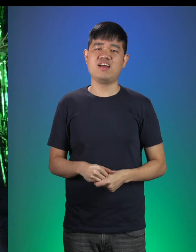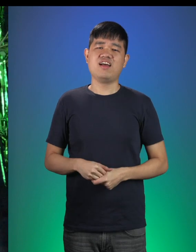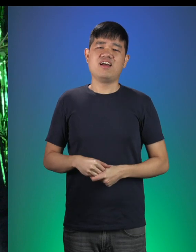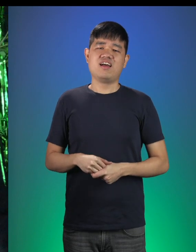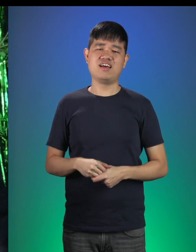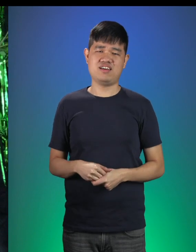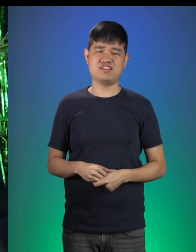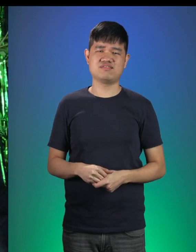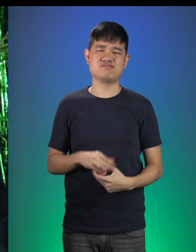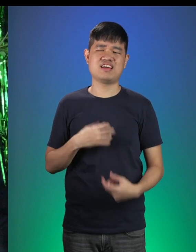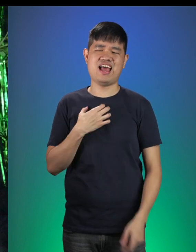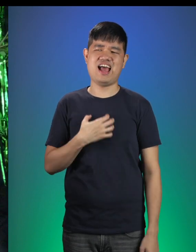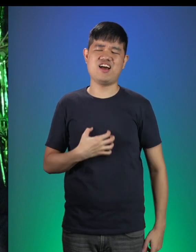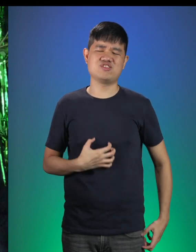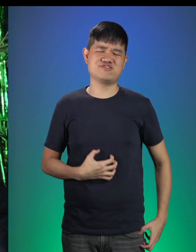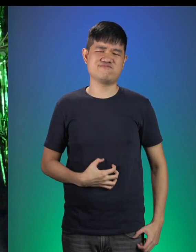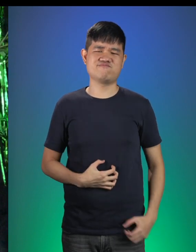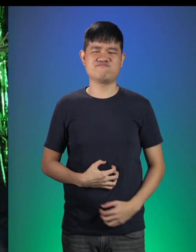Little Red: I’m so hungry!